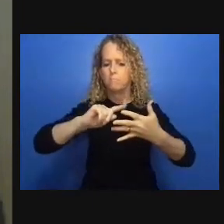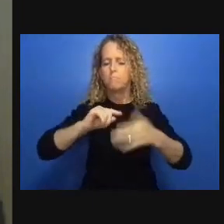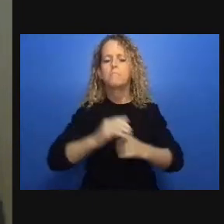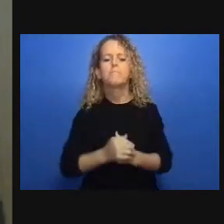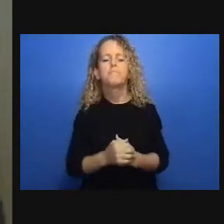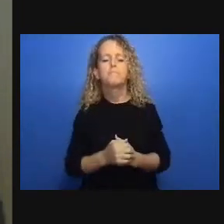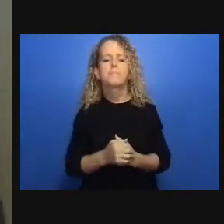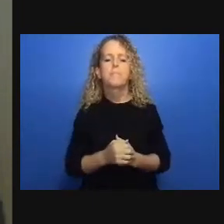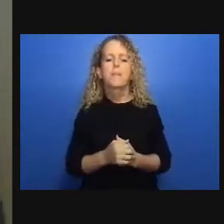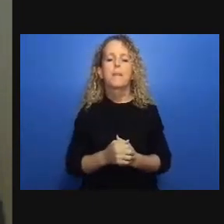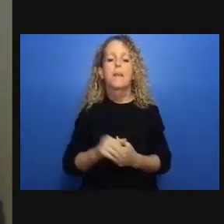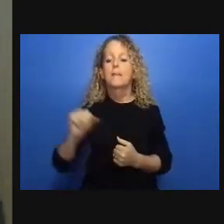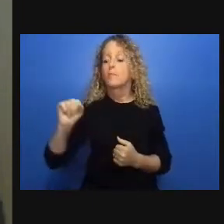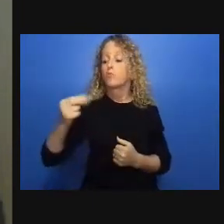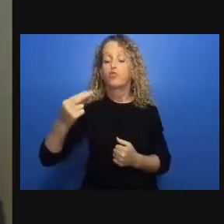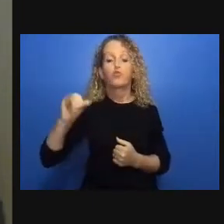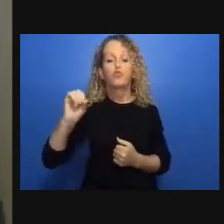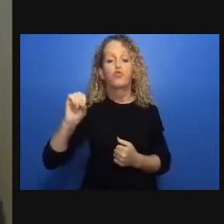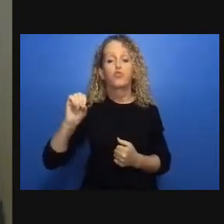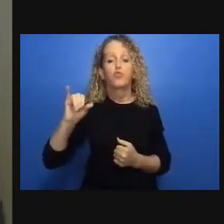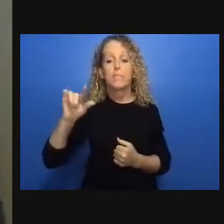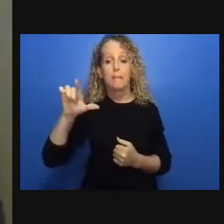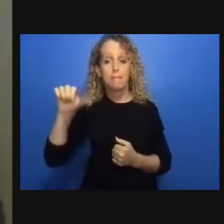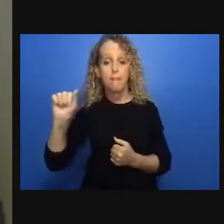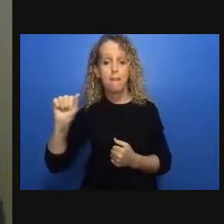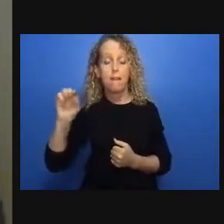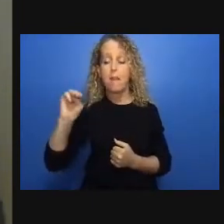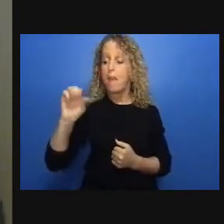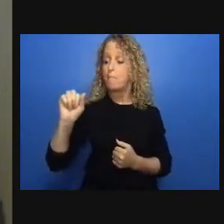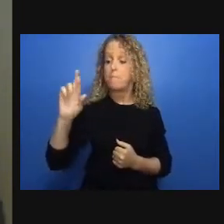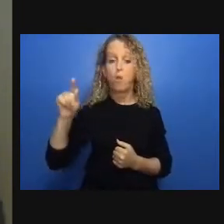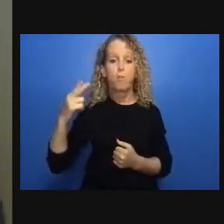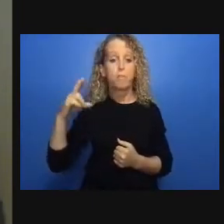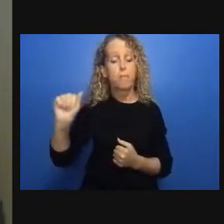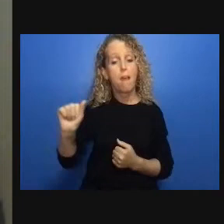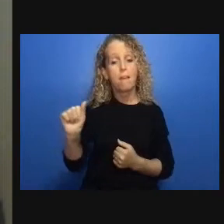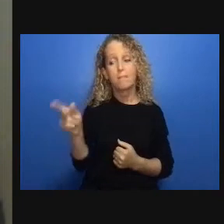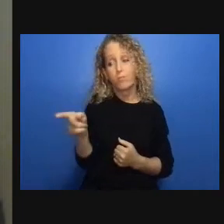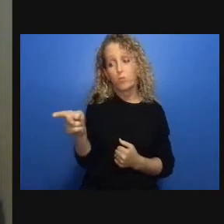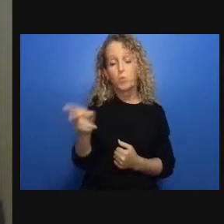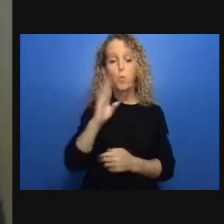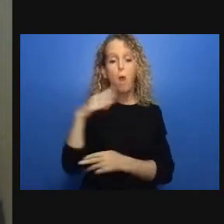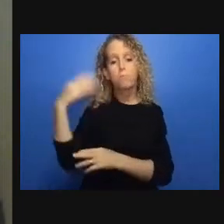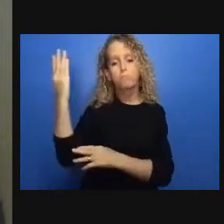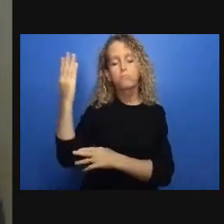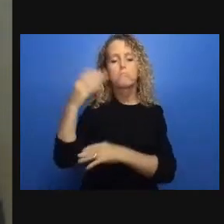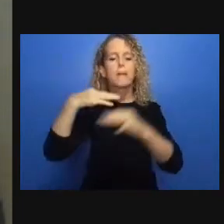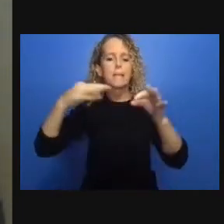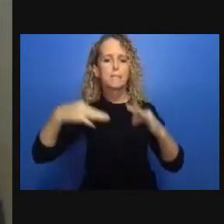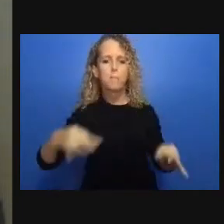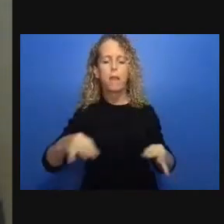resources were available and the organizations did visit receive resources to like food and